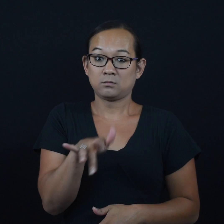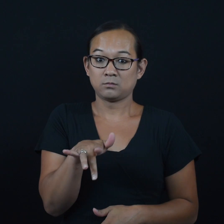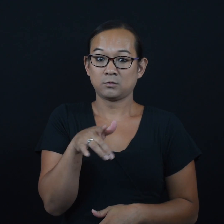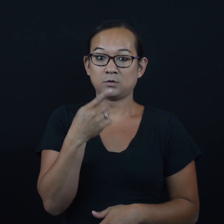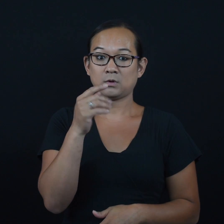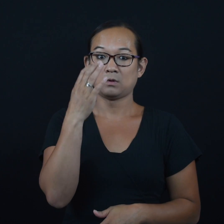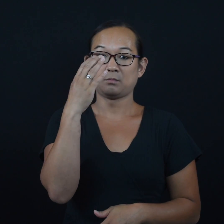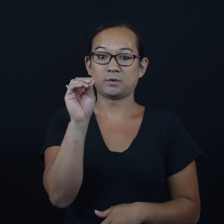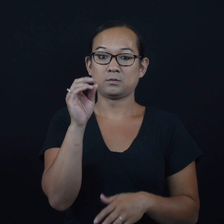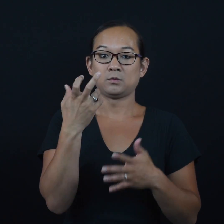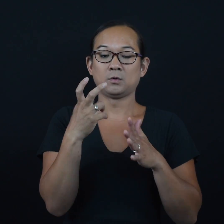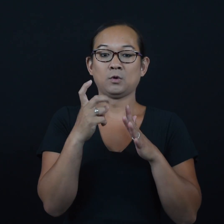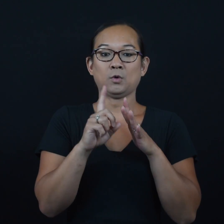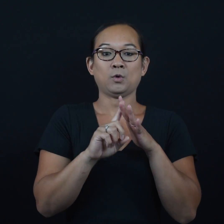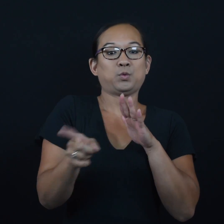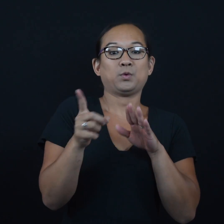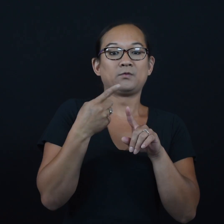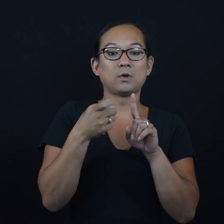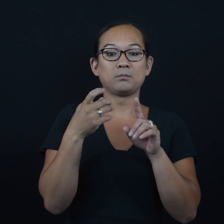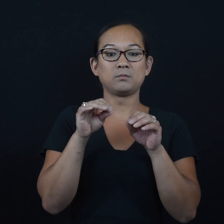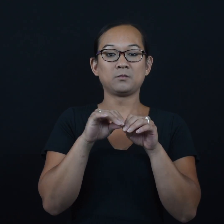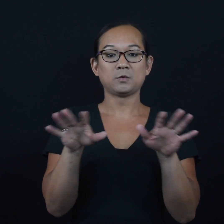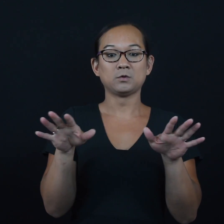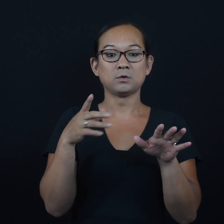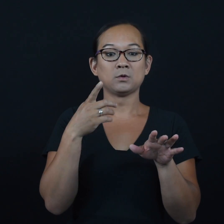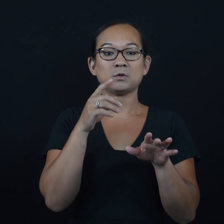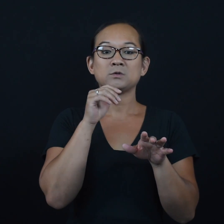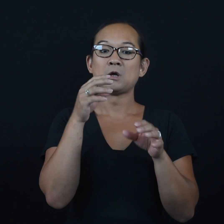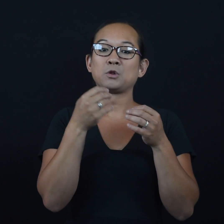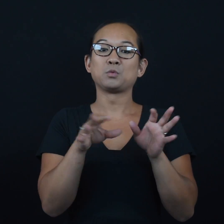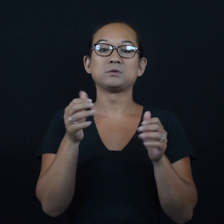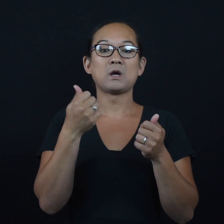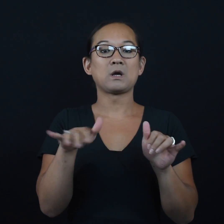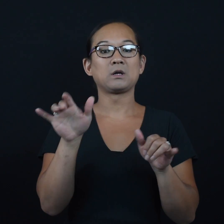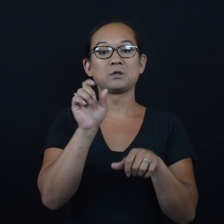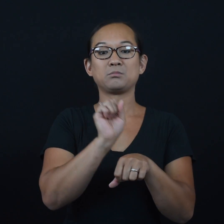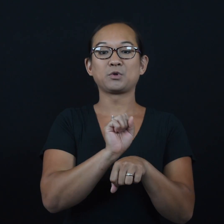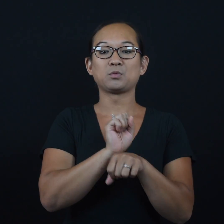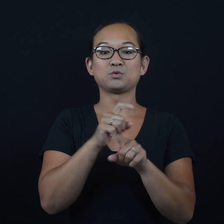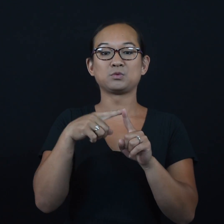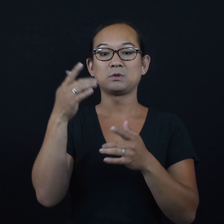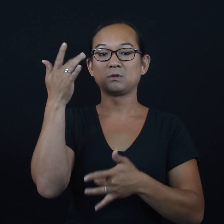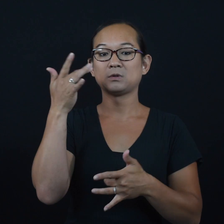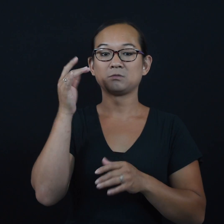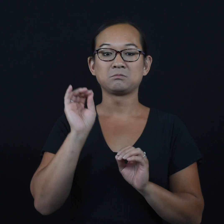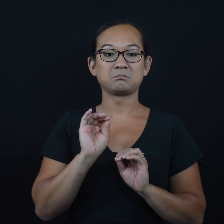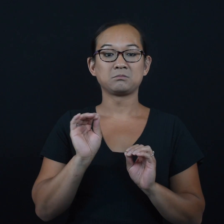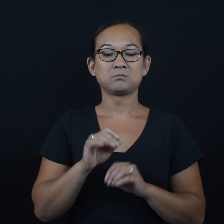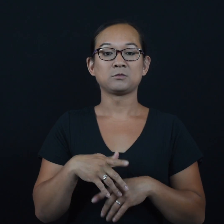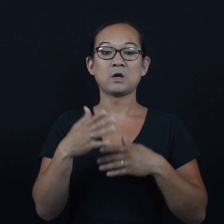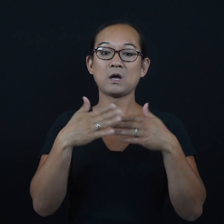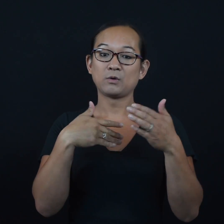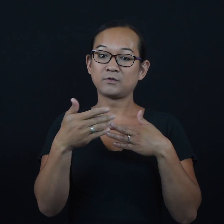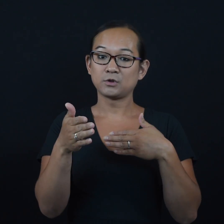Fortunately, the utility escaped the virus and did not lose any employees to illness.